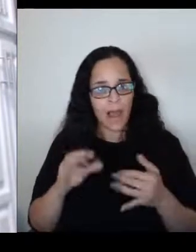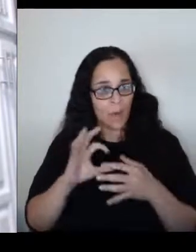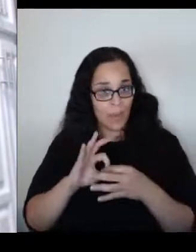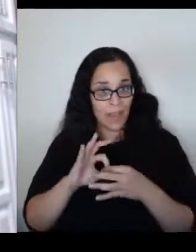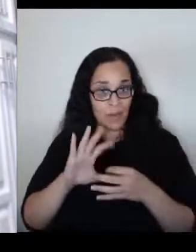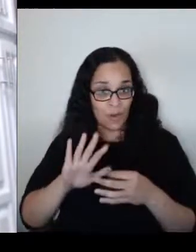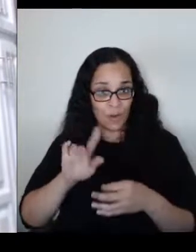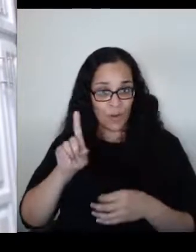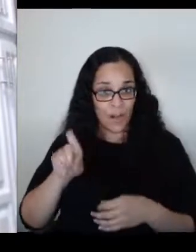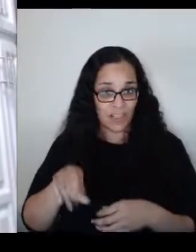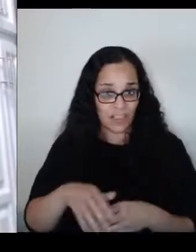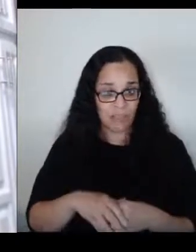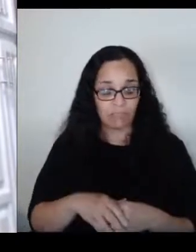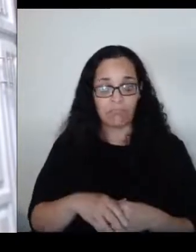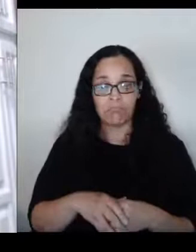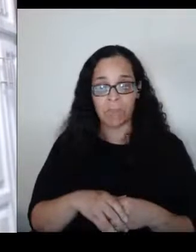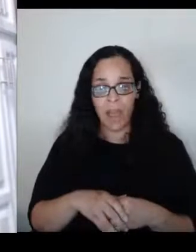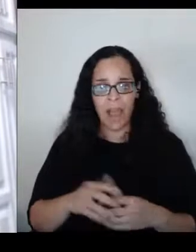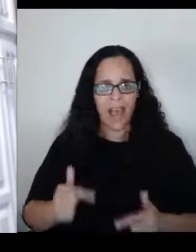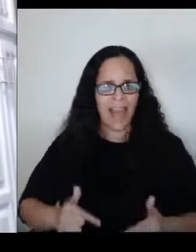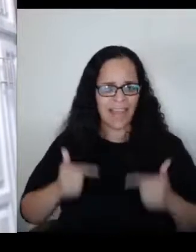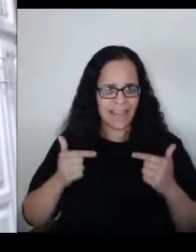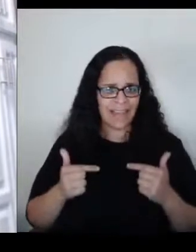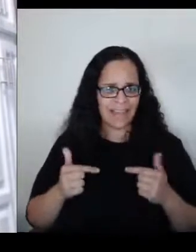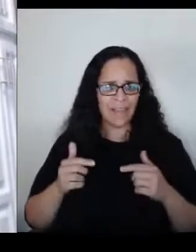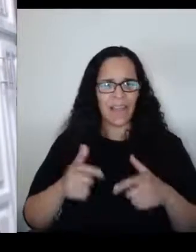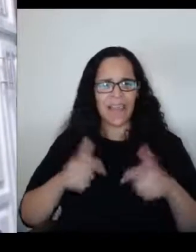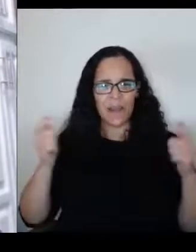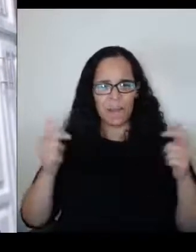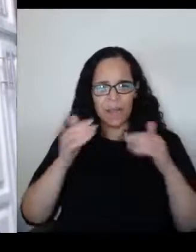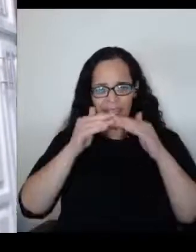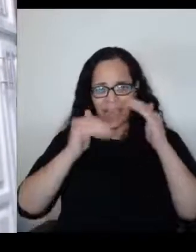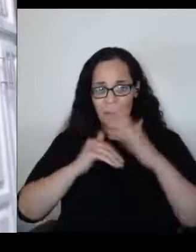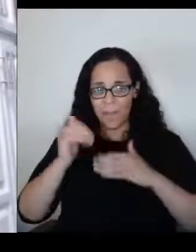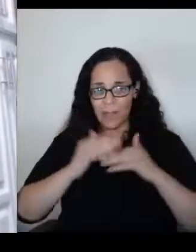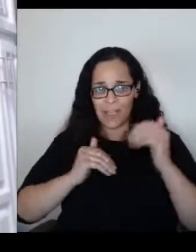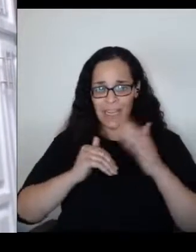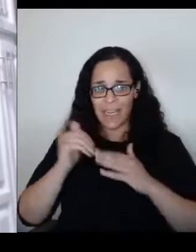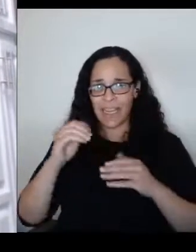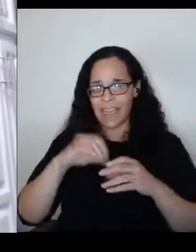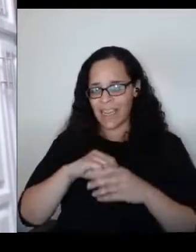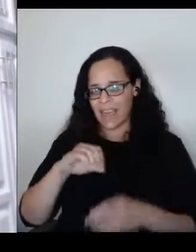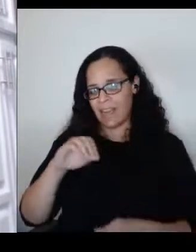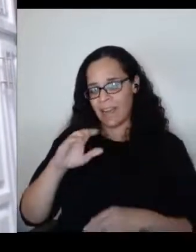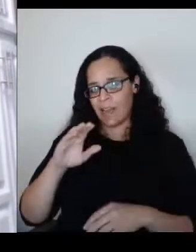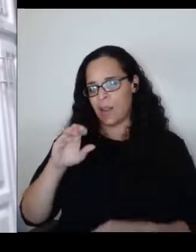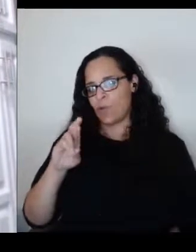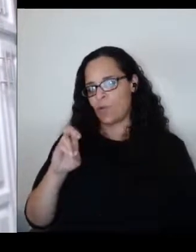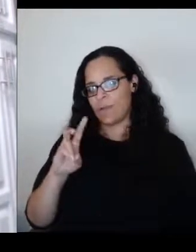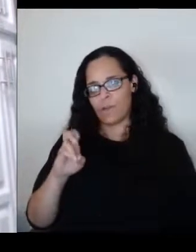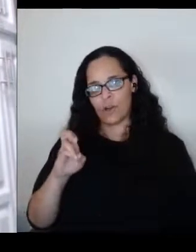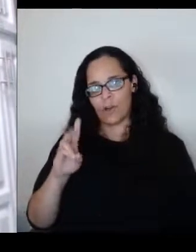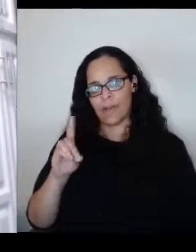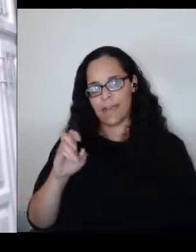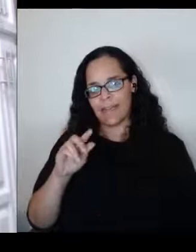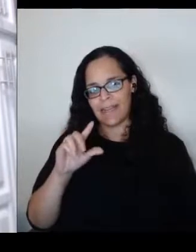I live in a big building in Riverdale, New York which is the Bronx and about four or five months ago,